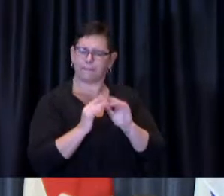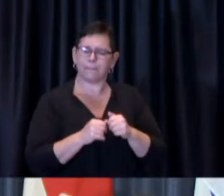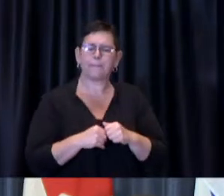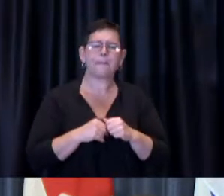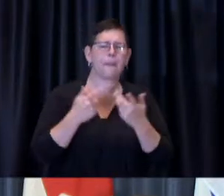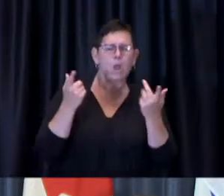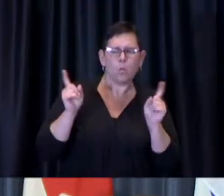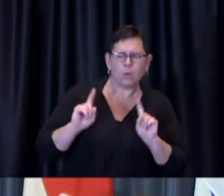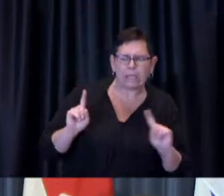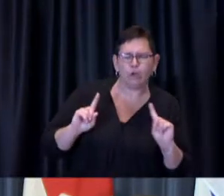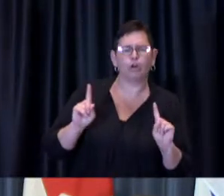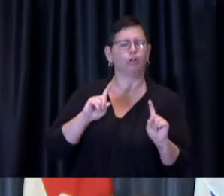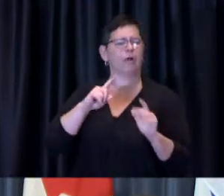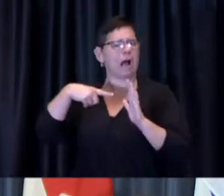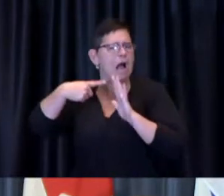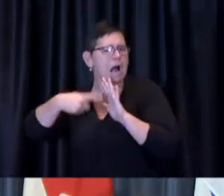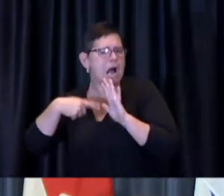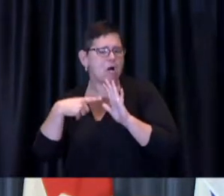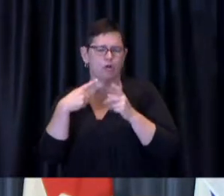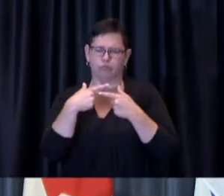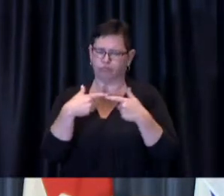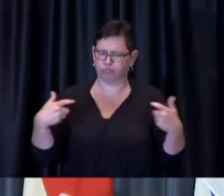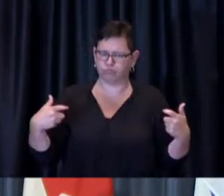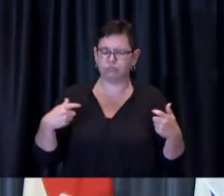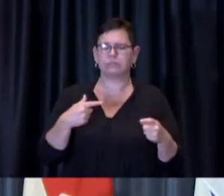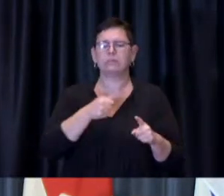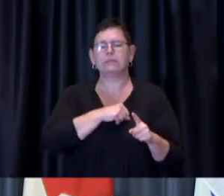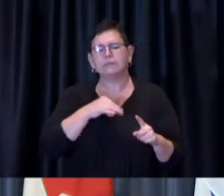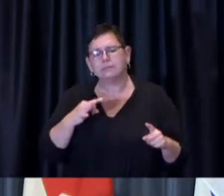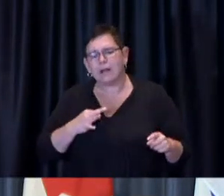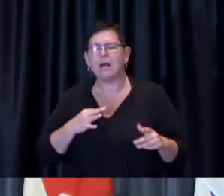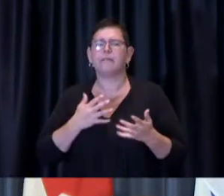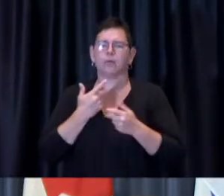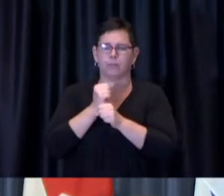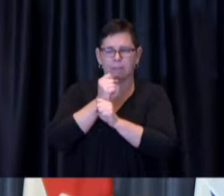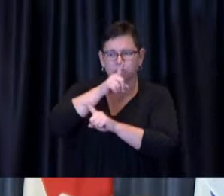To ensure the safety of staff and visitors we have installed sanitization stations